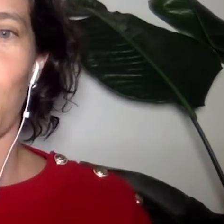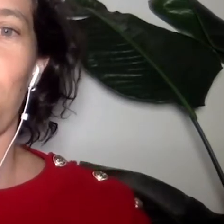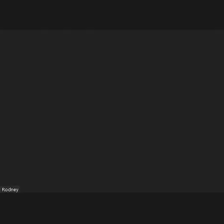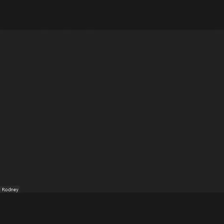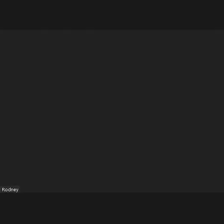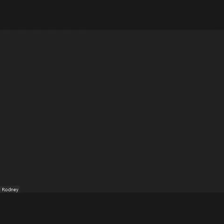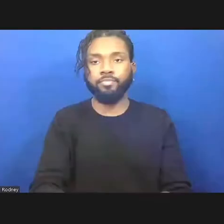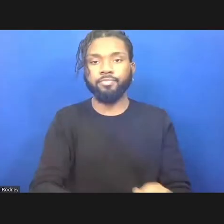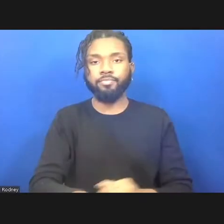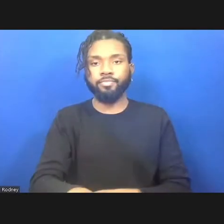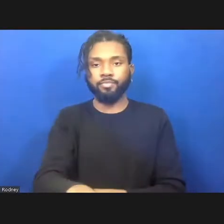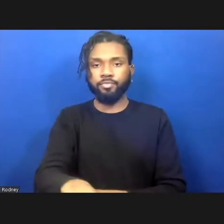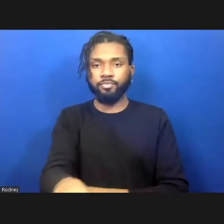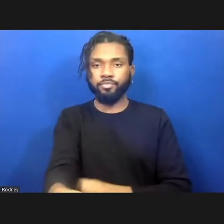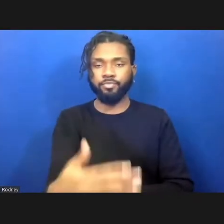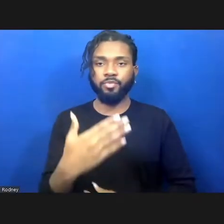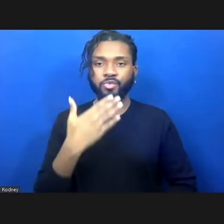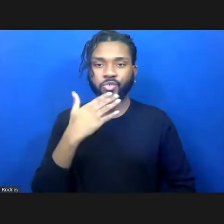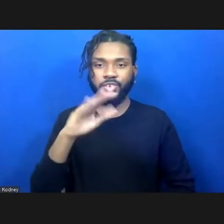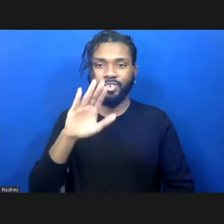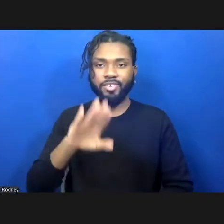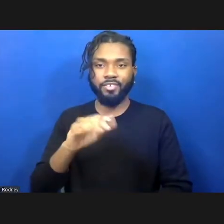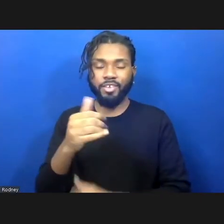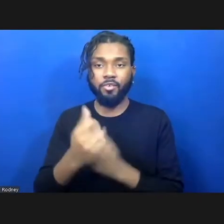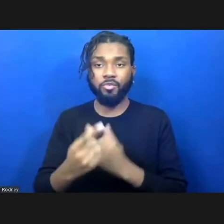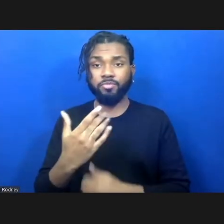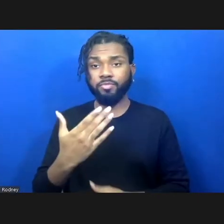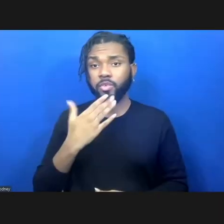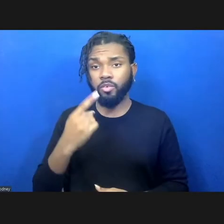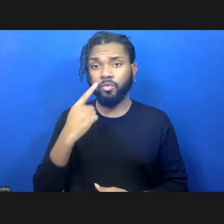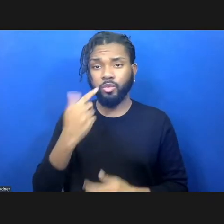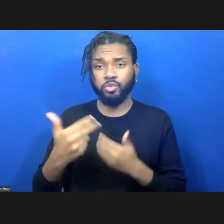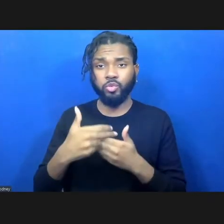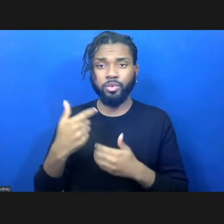Good evening, everyone, and thank you for joining us for our second culture